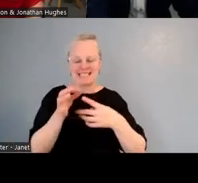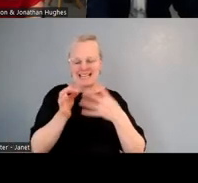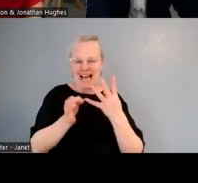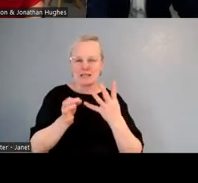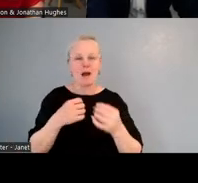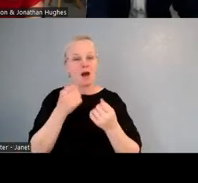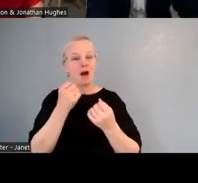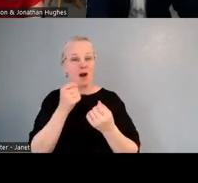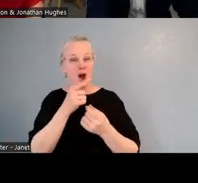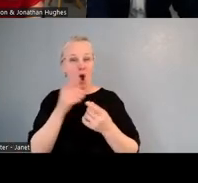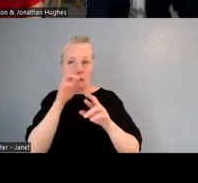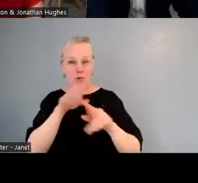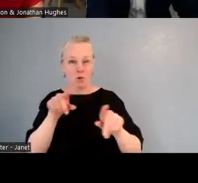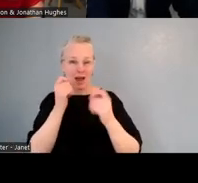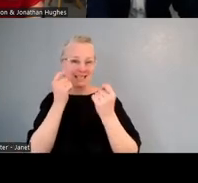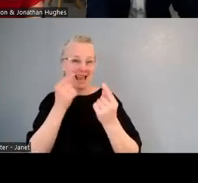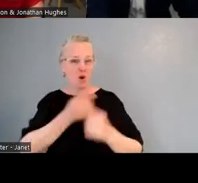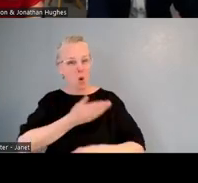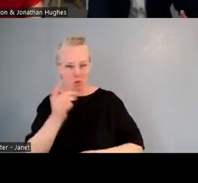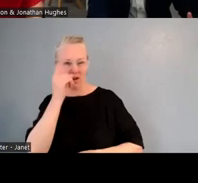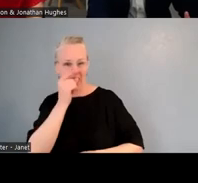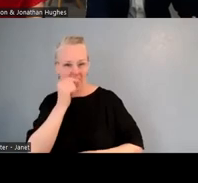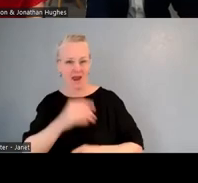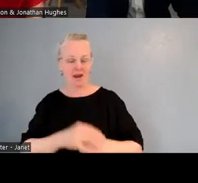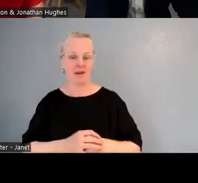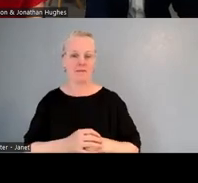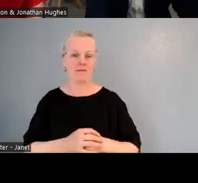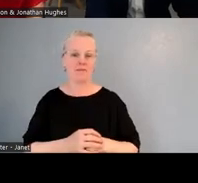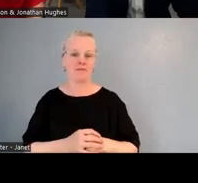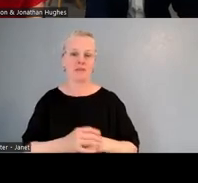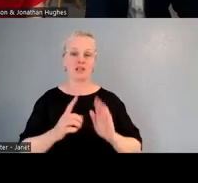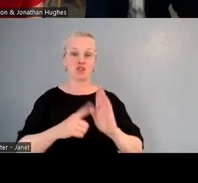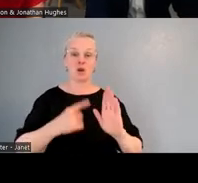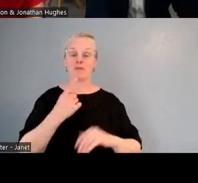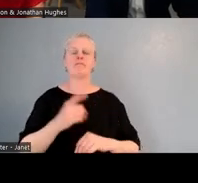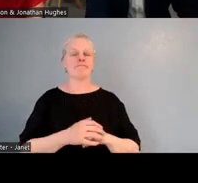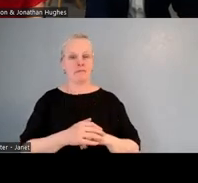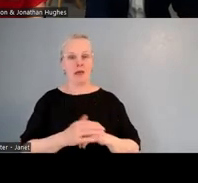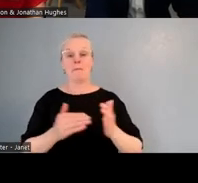I think it also the thing that we keep doing is, we kept having barriers, but in terms of we just wanted to put the students first.